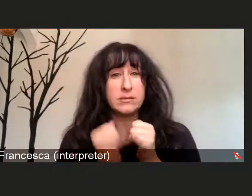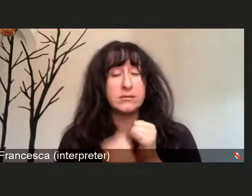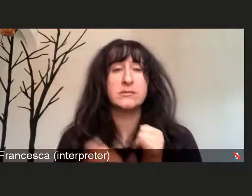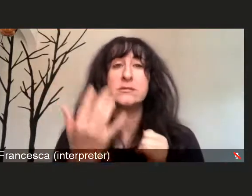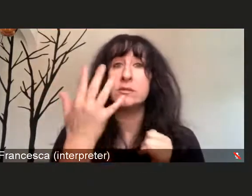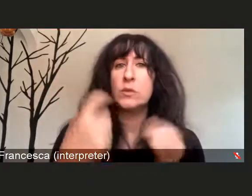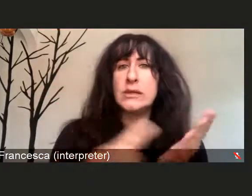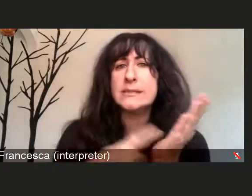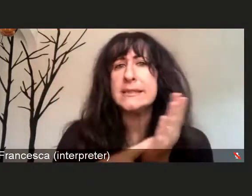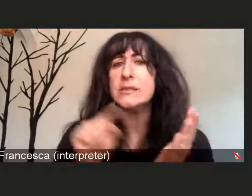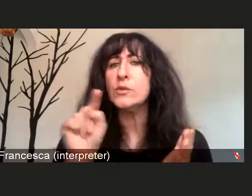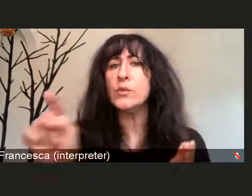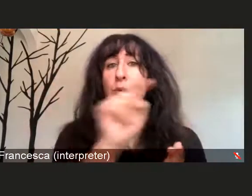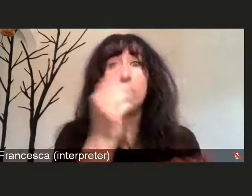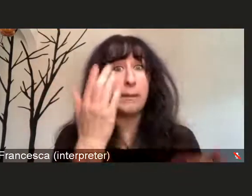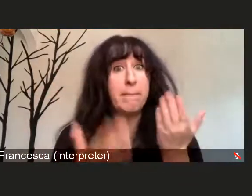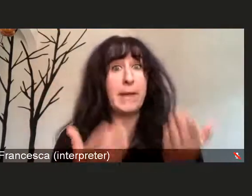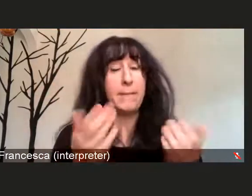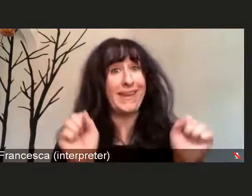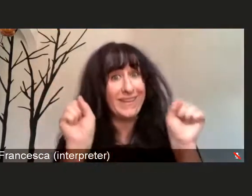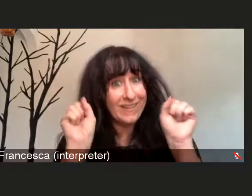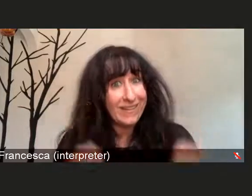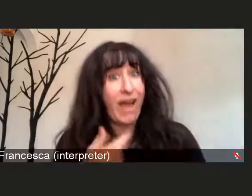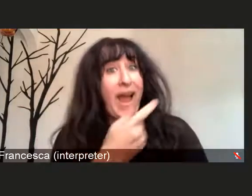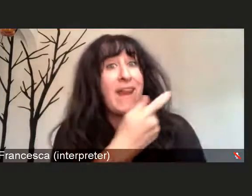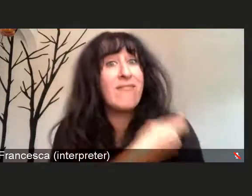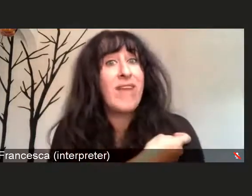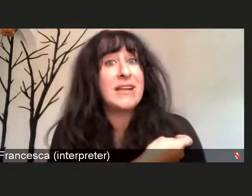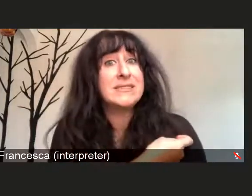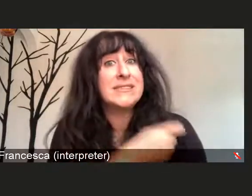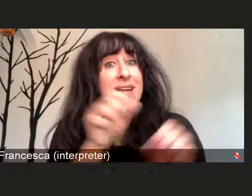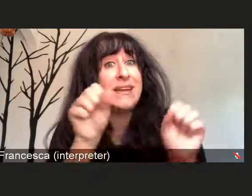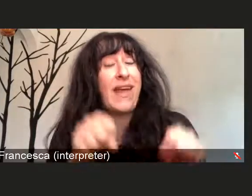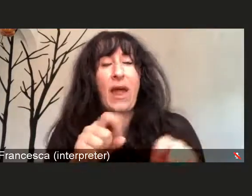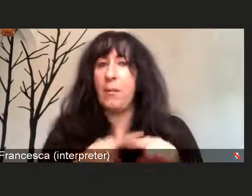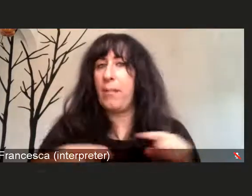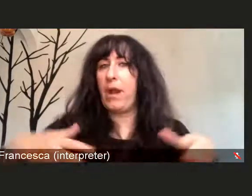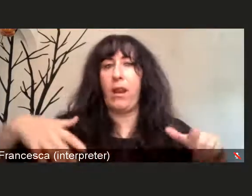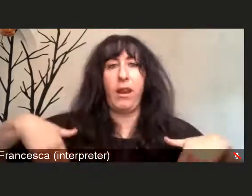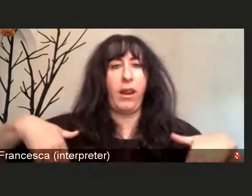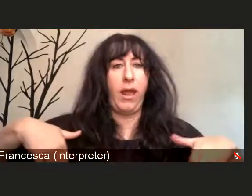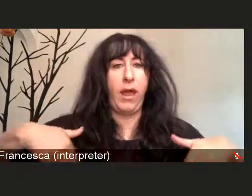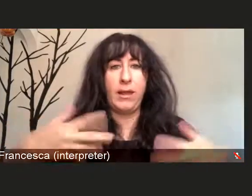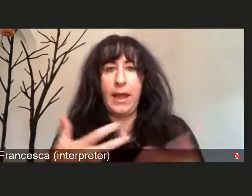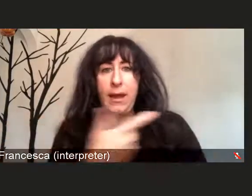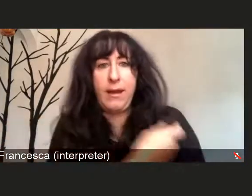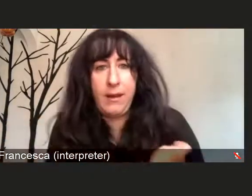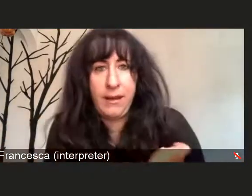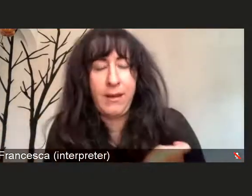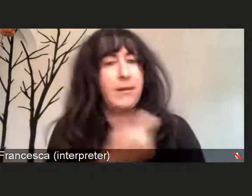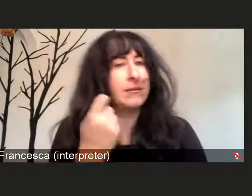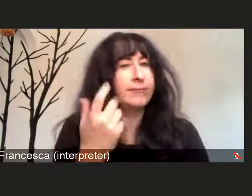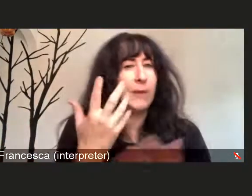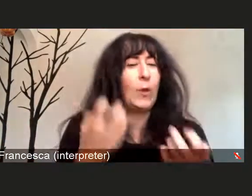who have not received the vaccine some additional information I think you will find helpful.